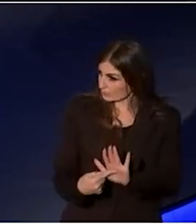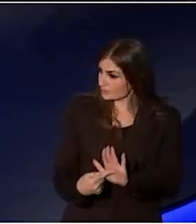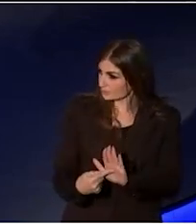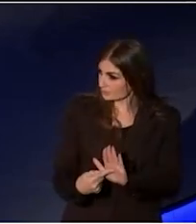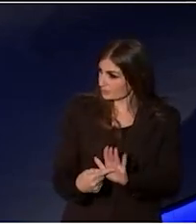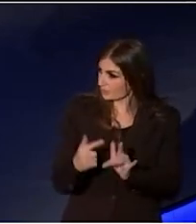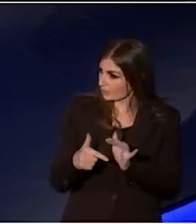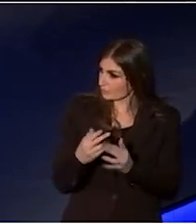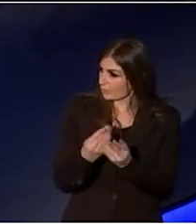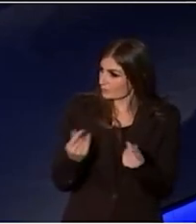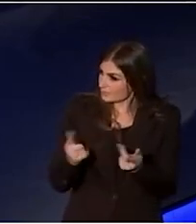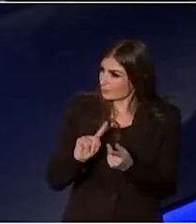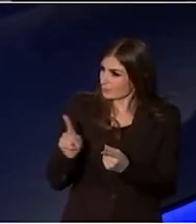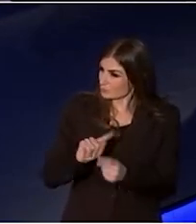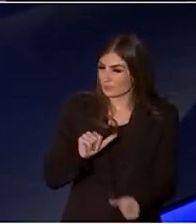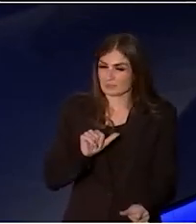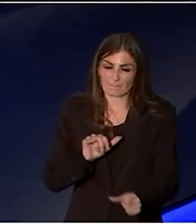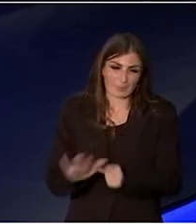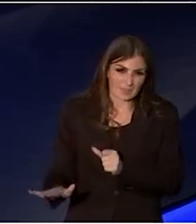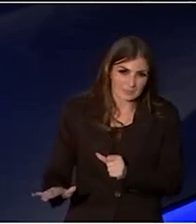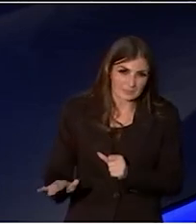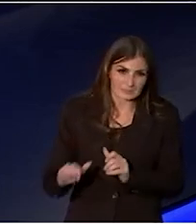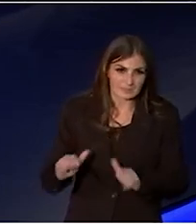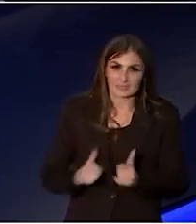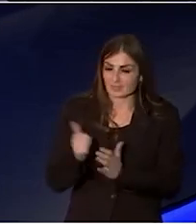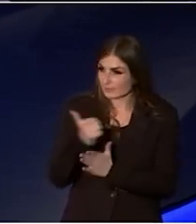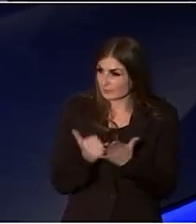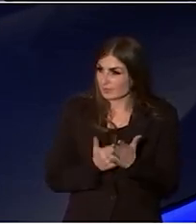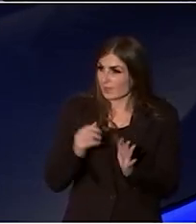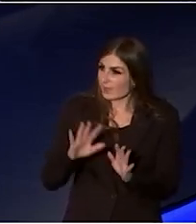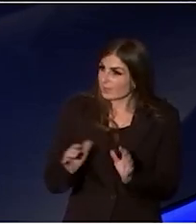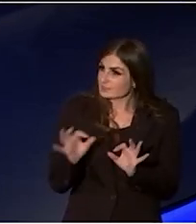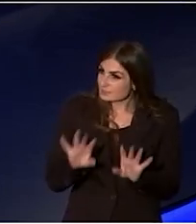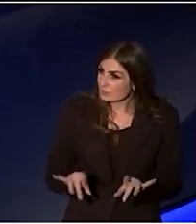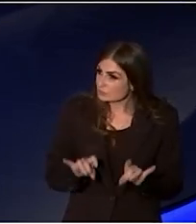of some of what is best in the arts in Australia.